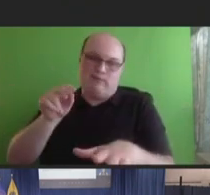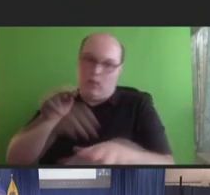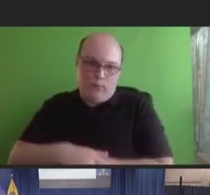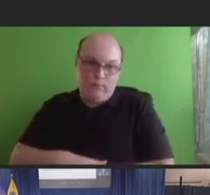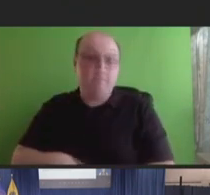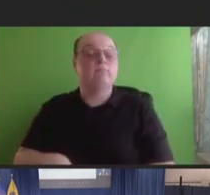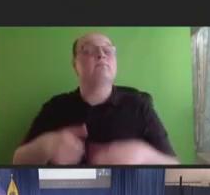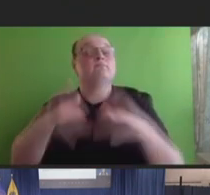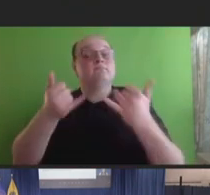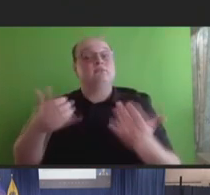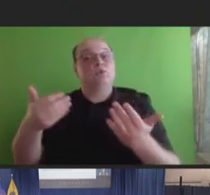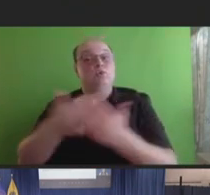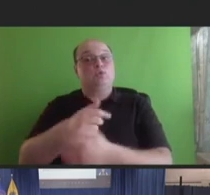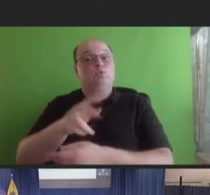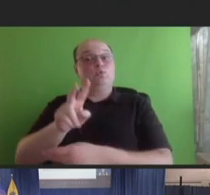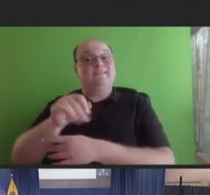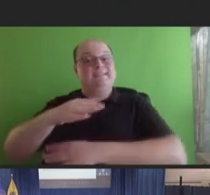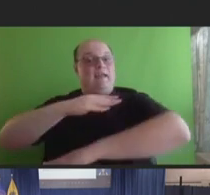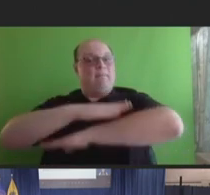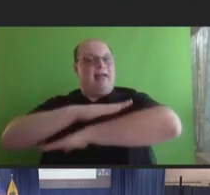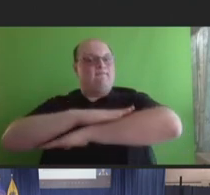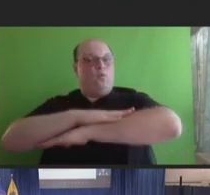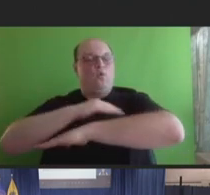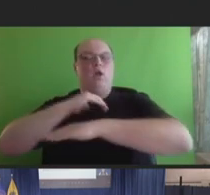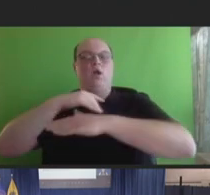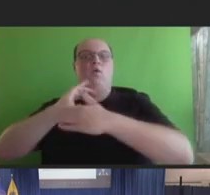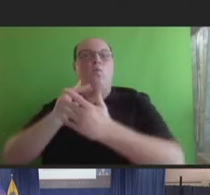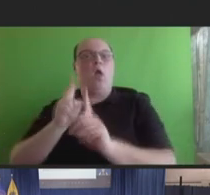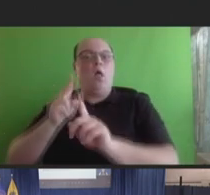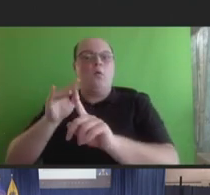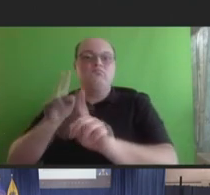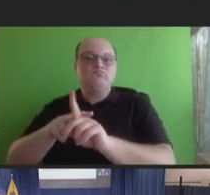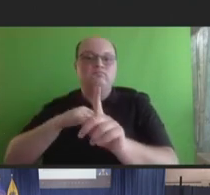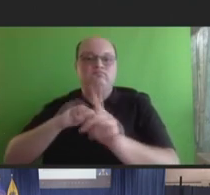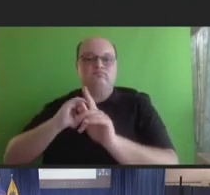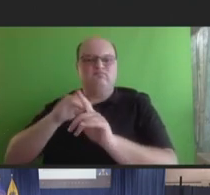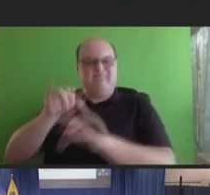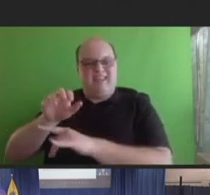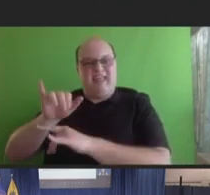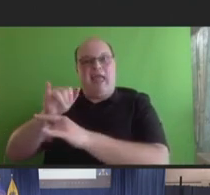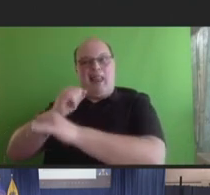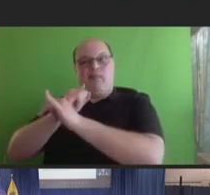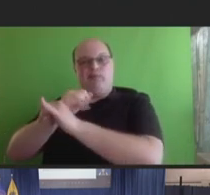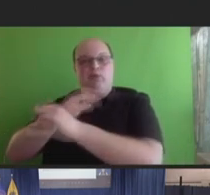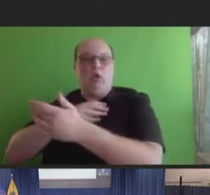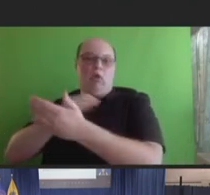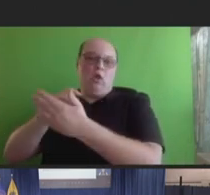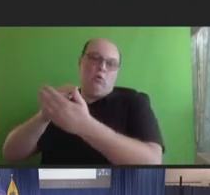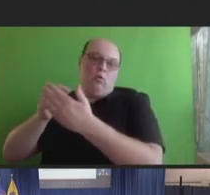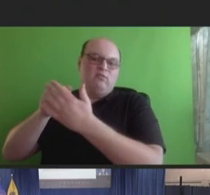and we plan to incorporate immunocompromised status in future iterations of V-safe for